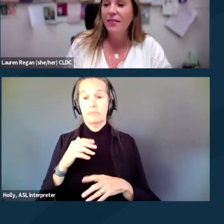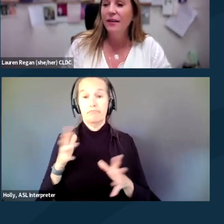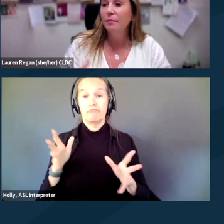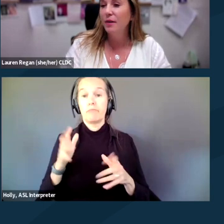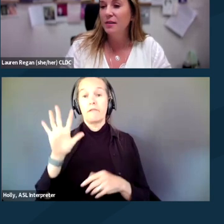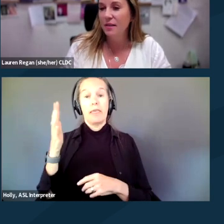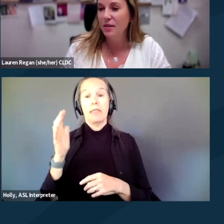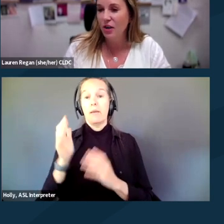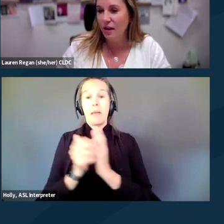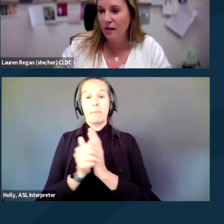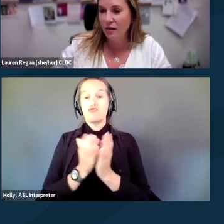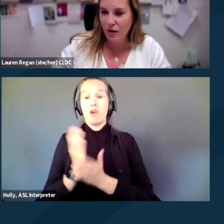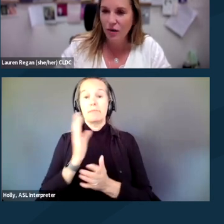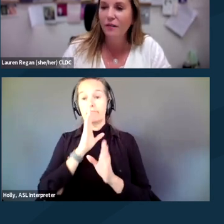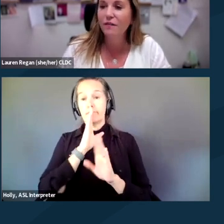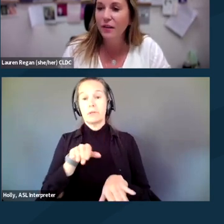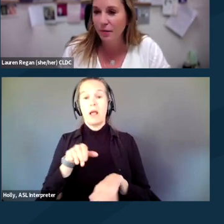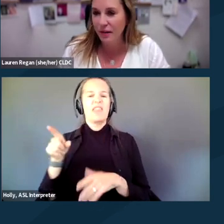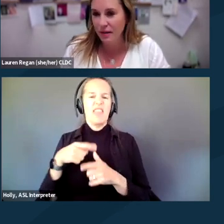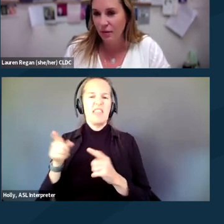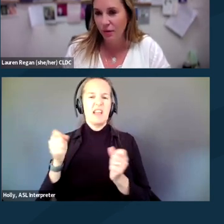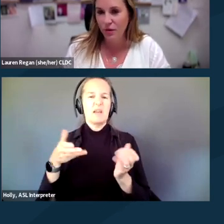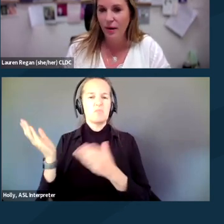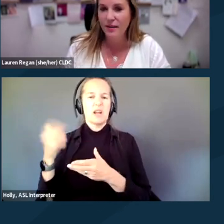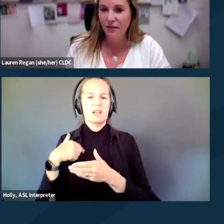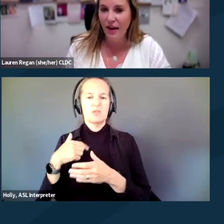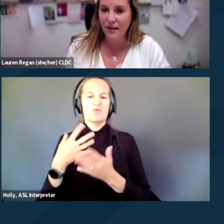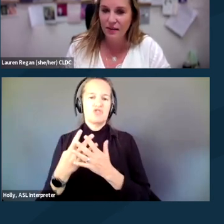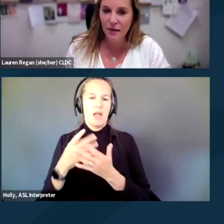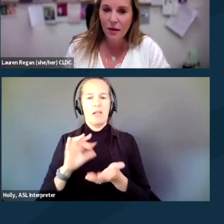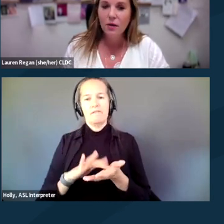they can bring us to the jail and run our fingerprints in order to identify us.